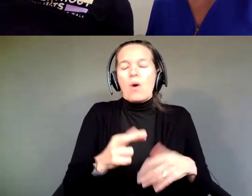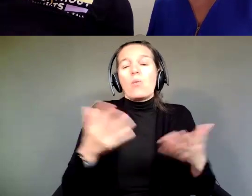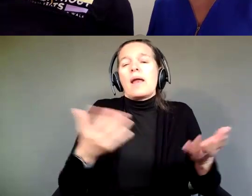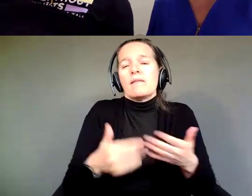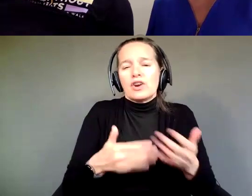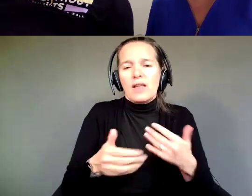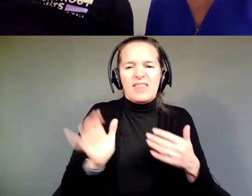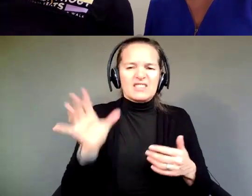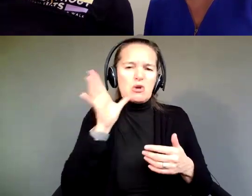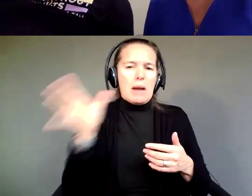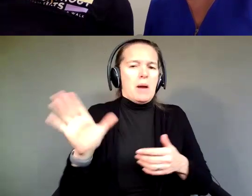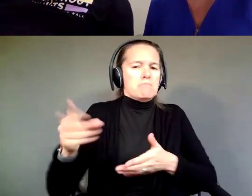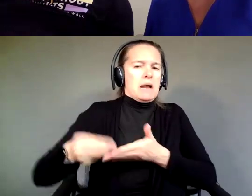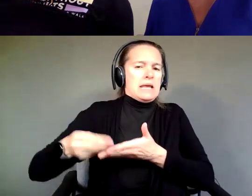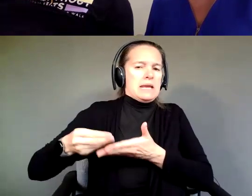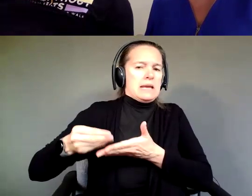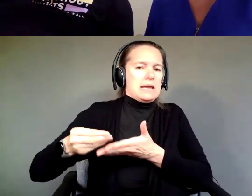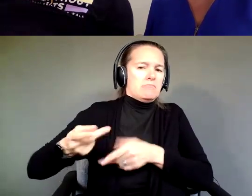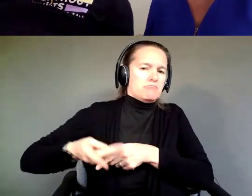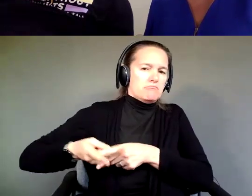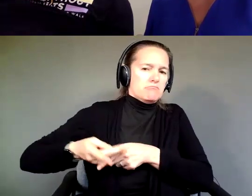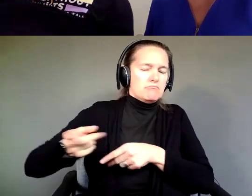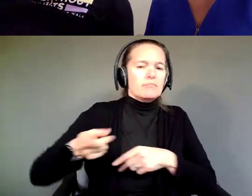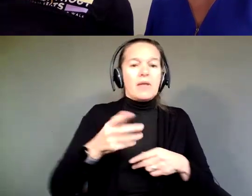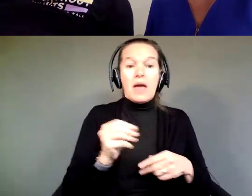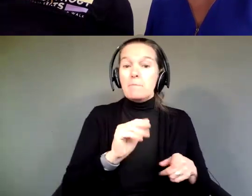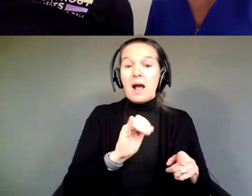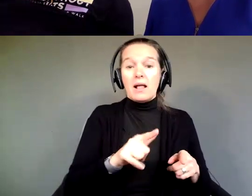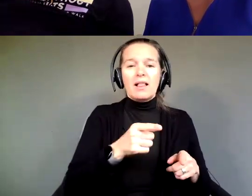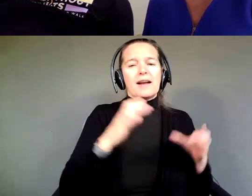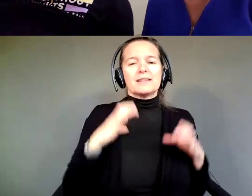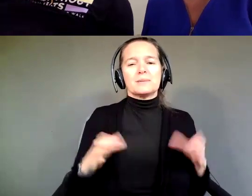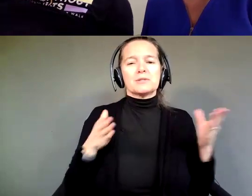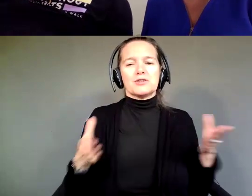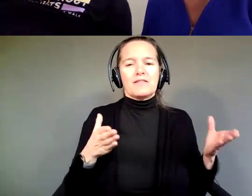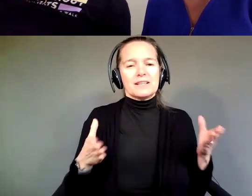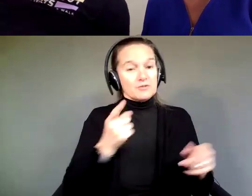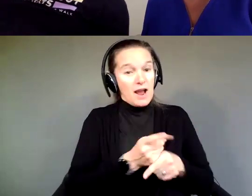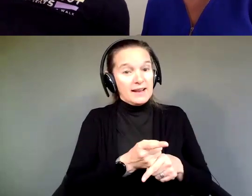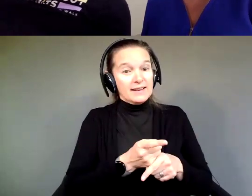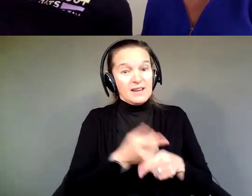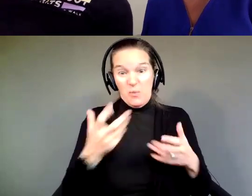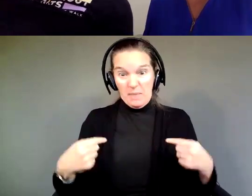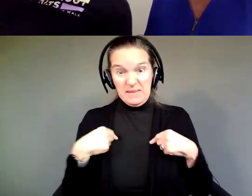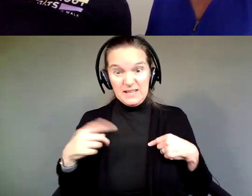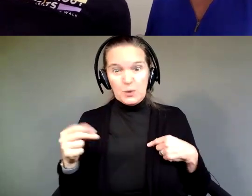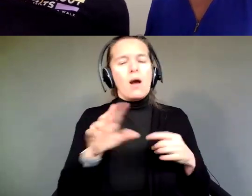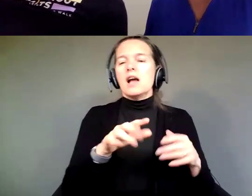That's just what she's good at. Michael, he's the customer service guy, right? Do you want me to charge of customer service? She hates talking to people.